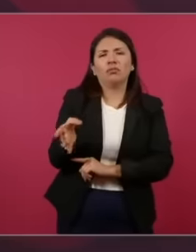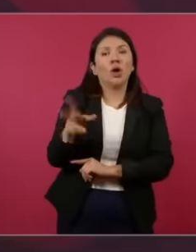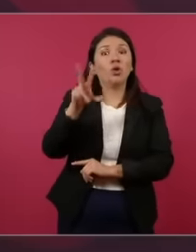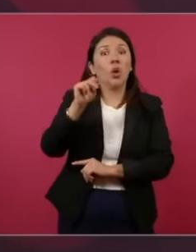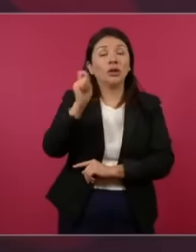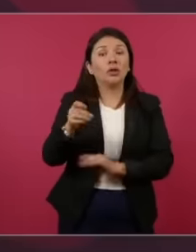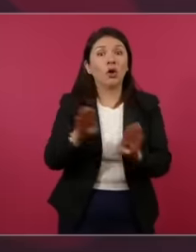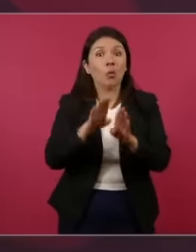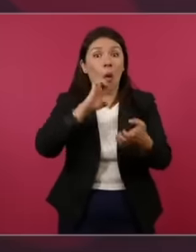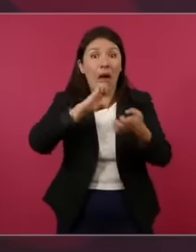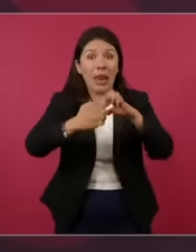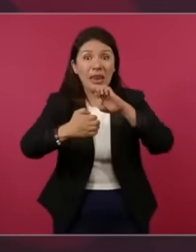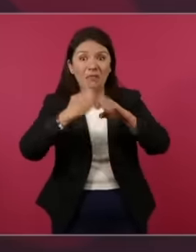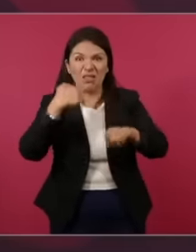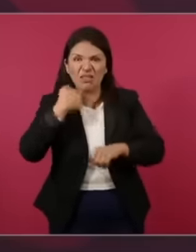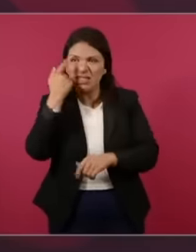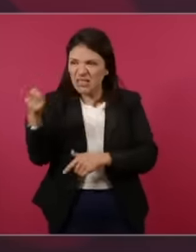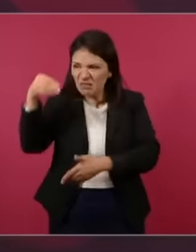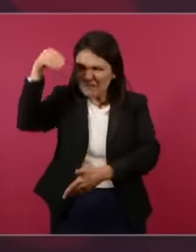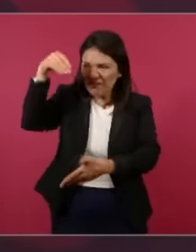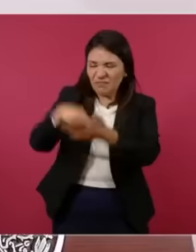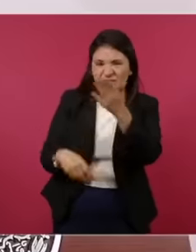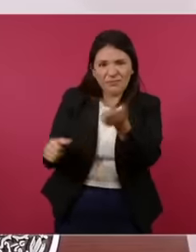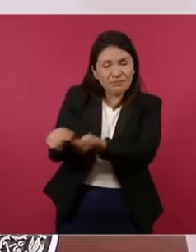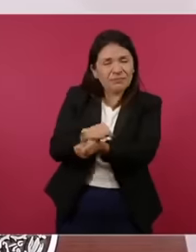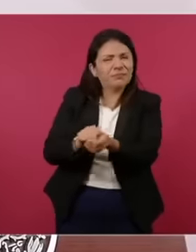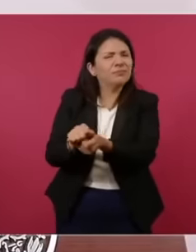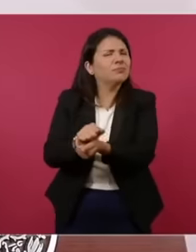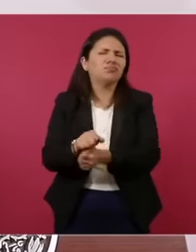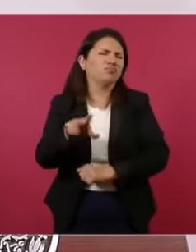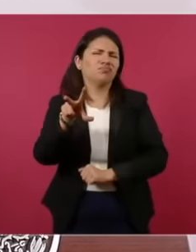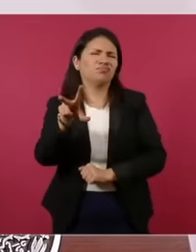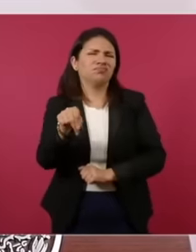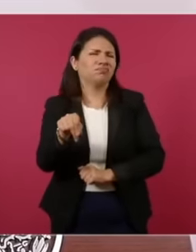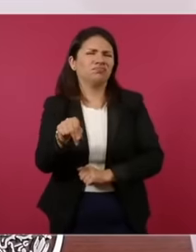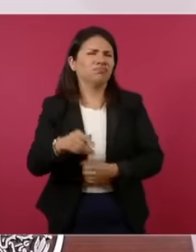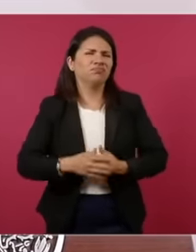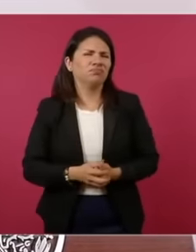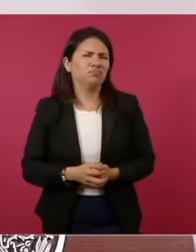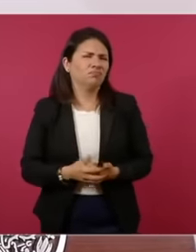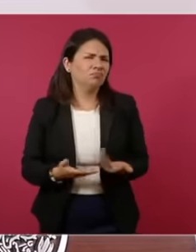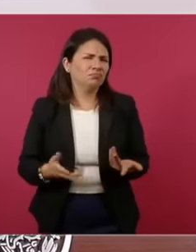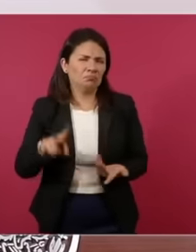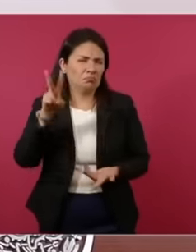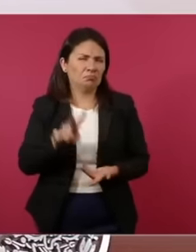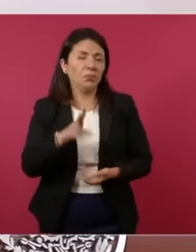destroy you can't live